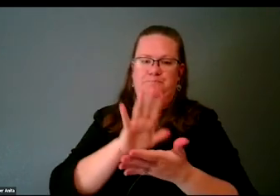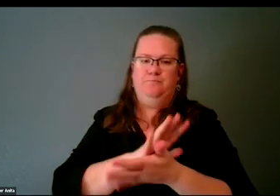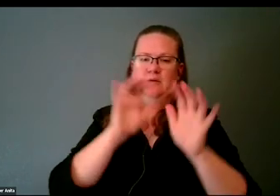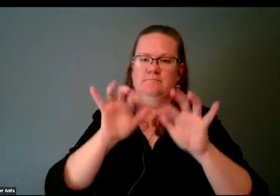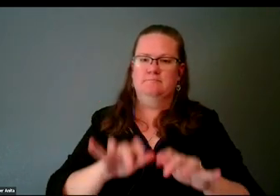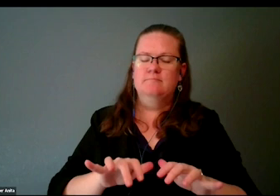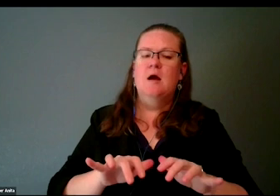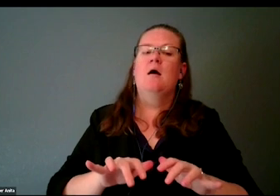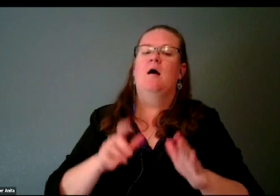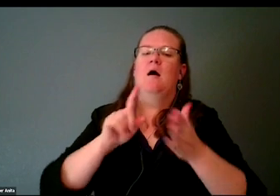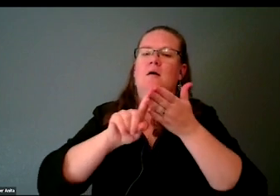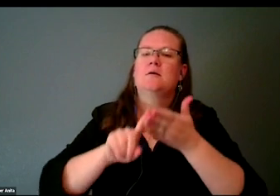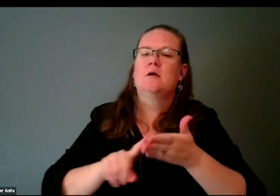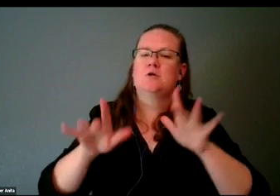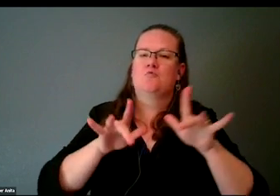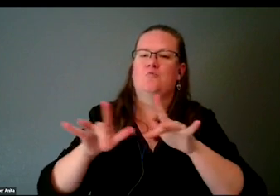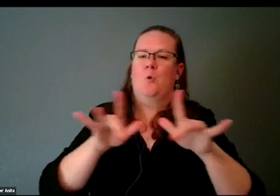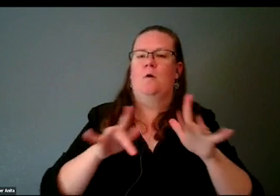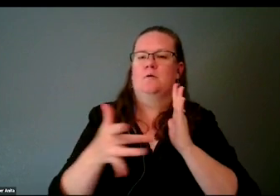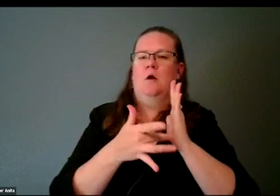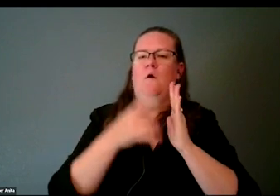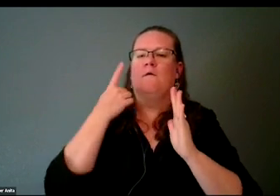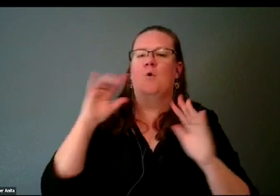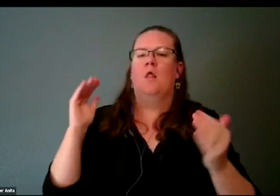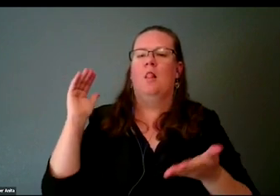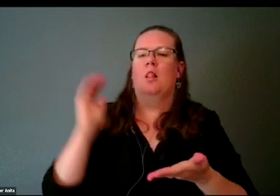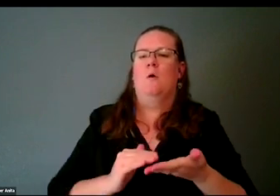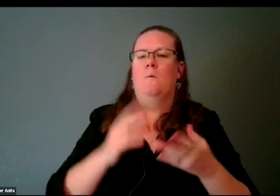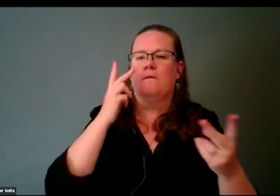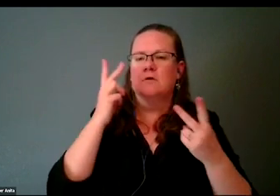for low vision and blind professionals.